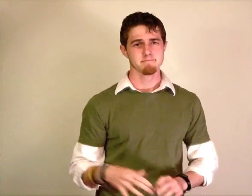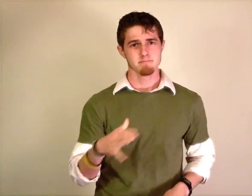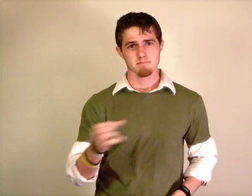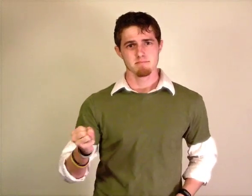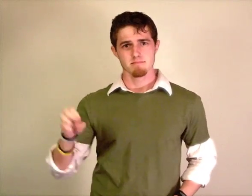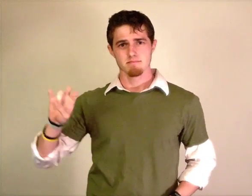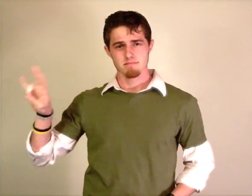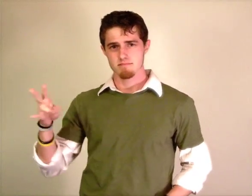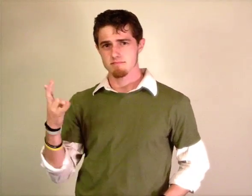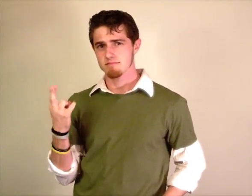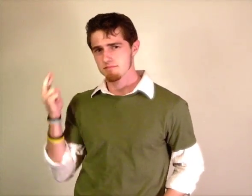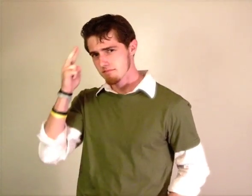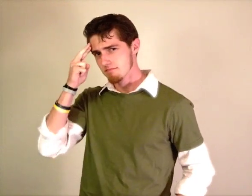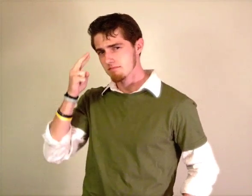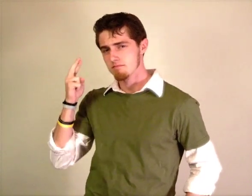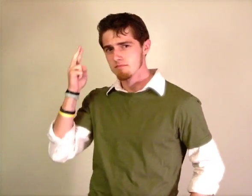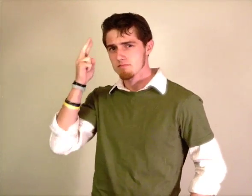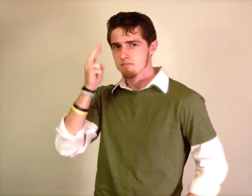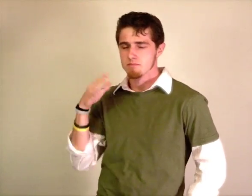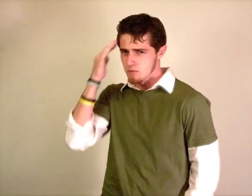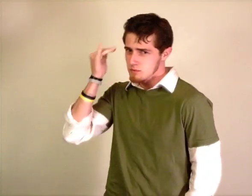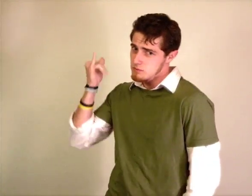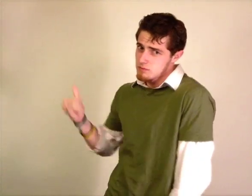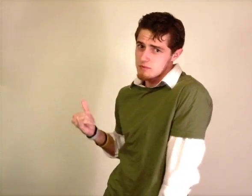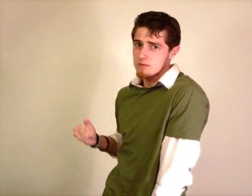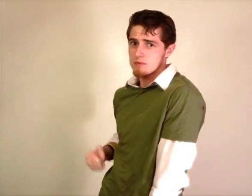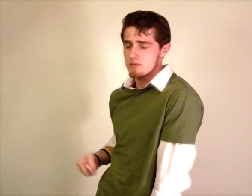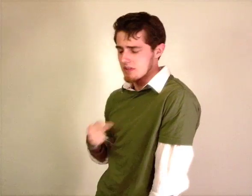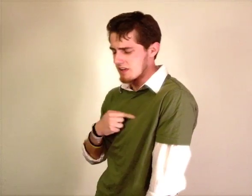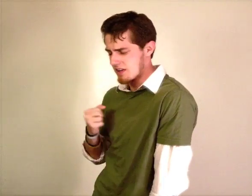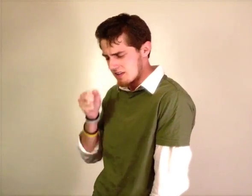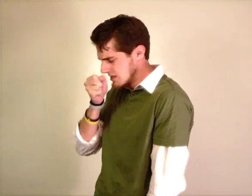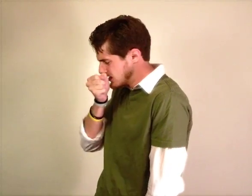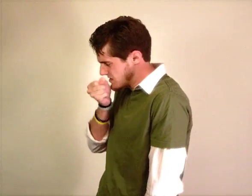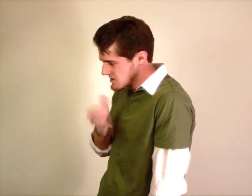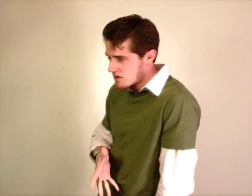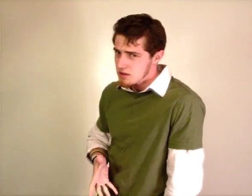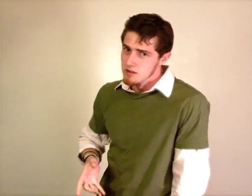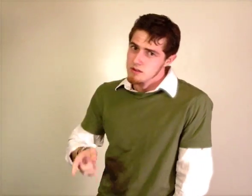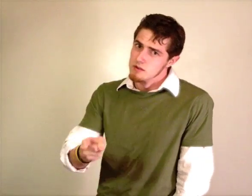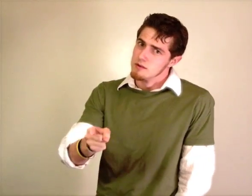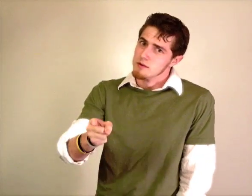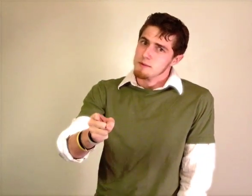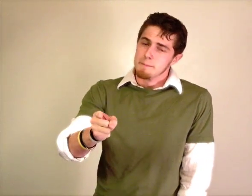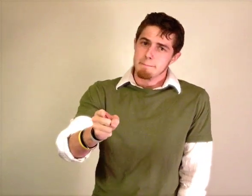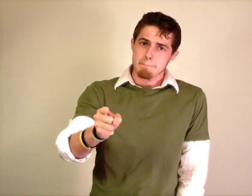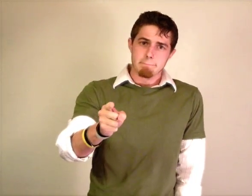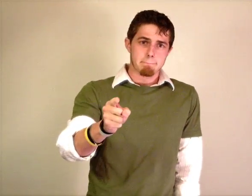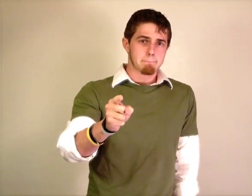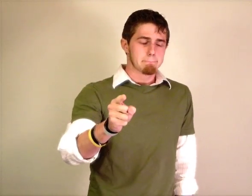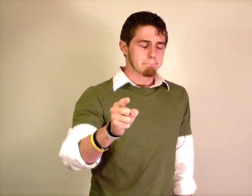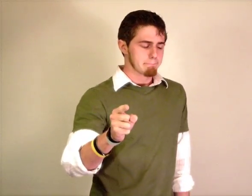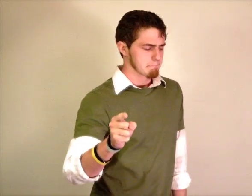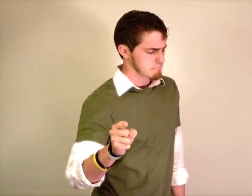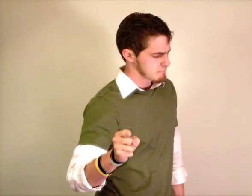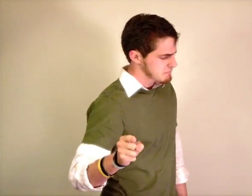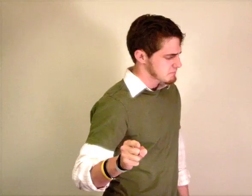And the 7th thing I hate the most that you do AND 7TH REASON WHY I HATE-YOU